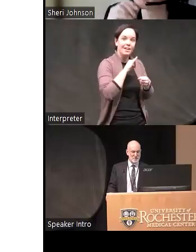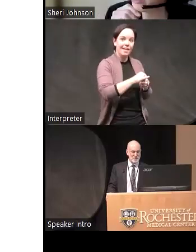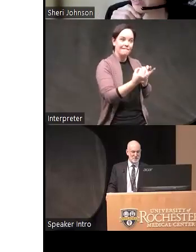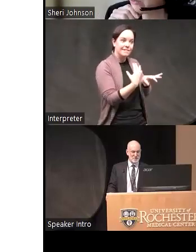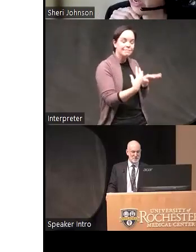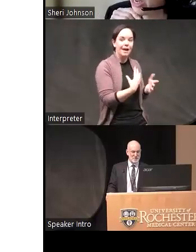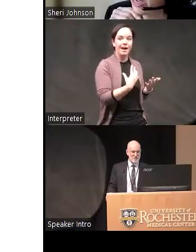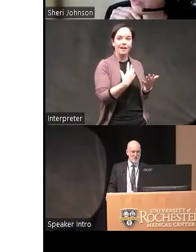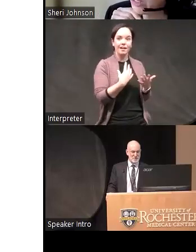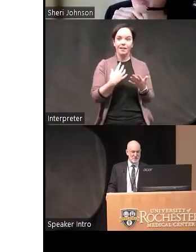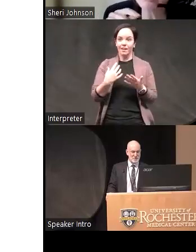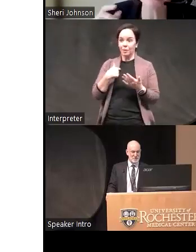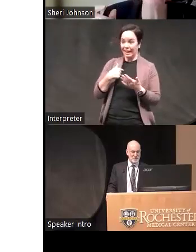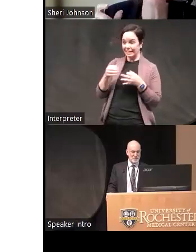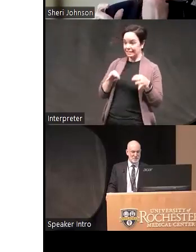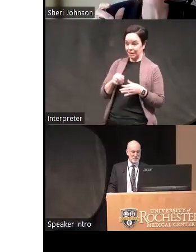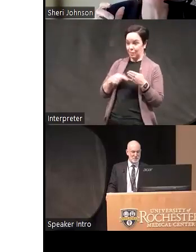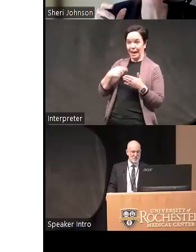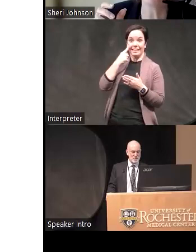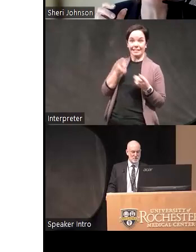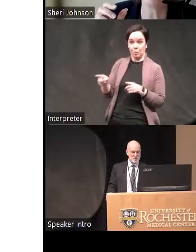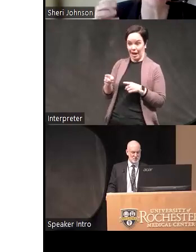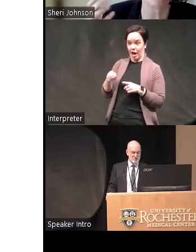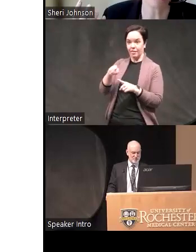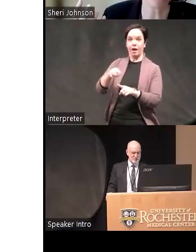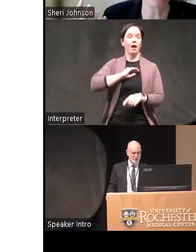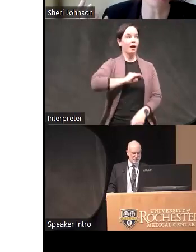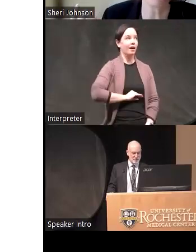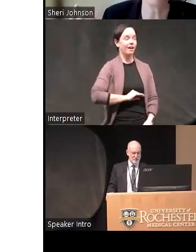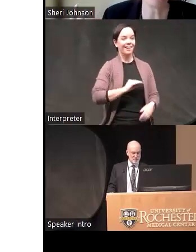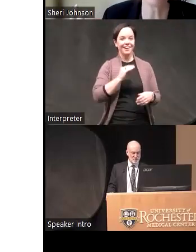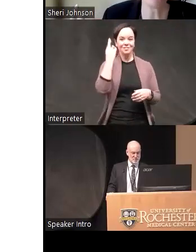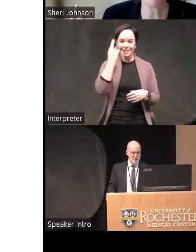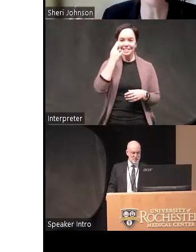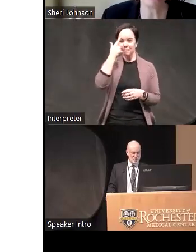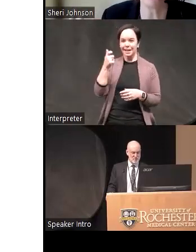for you and and what it comes down to I think is it's an explanation that fits for them of many